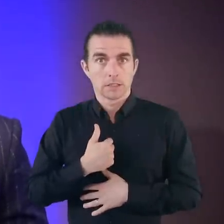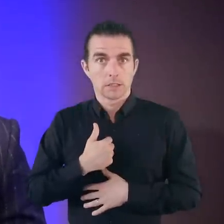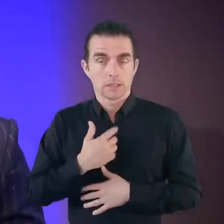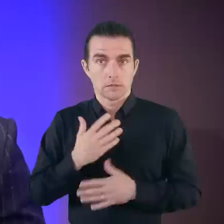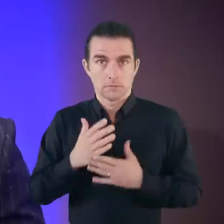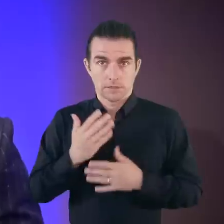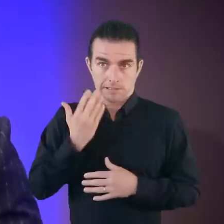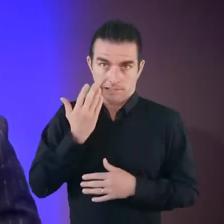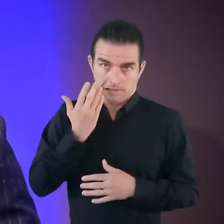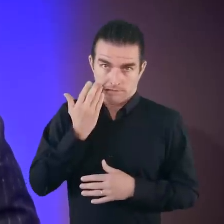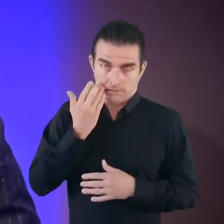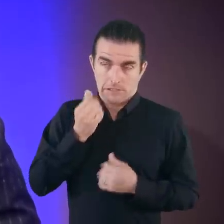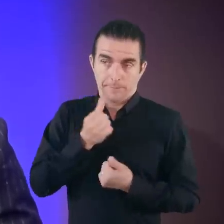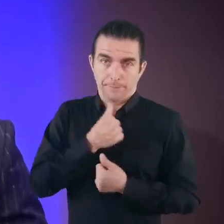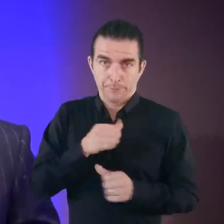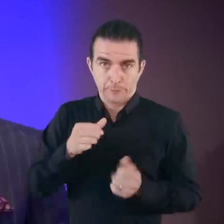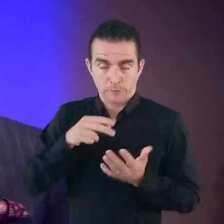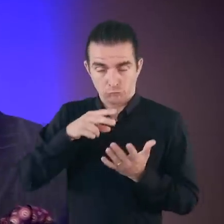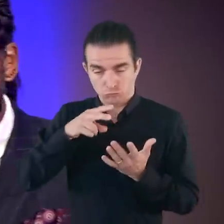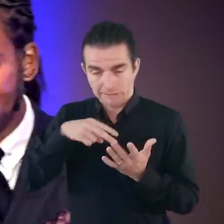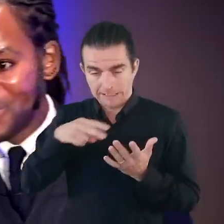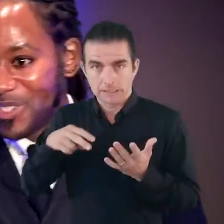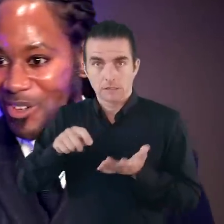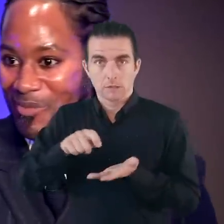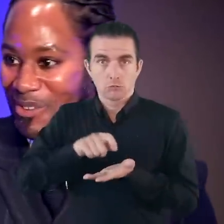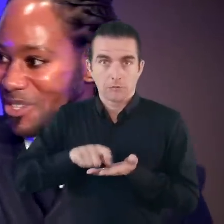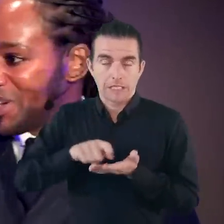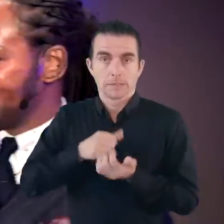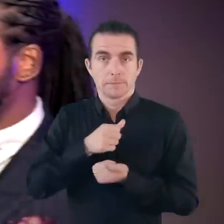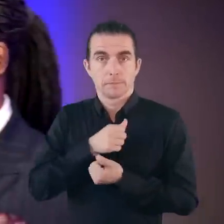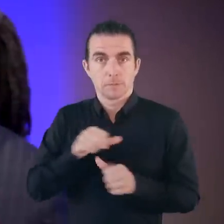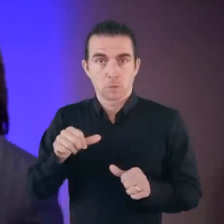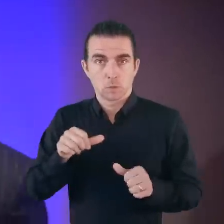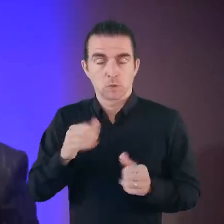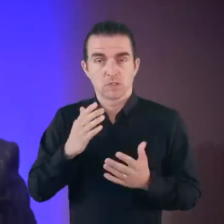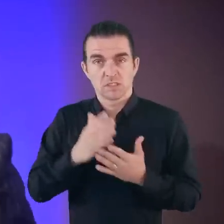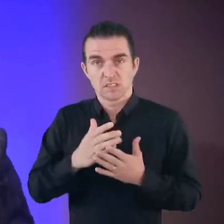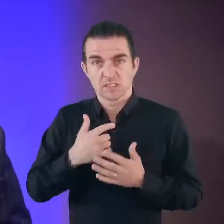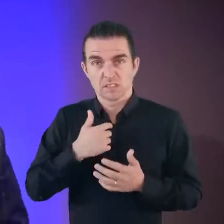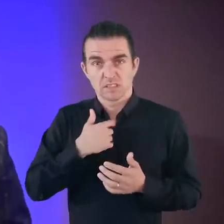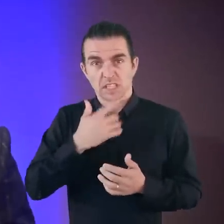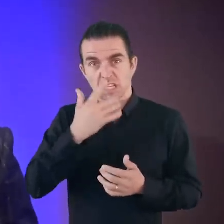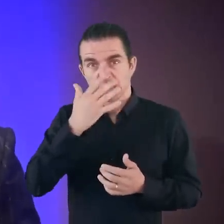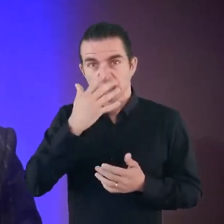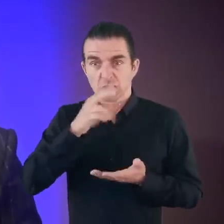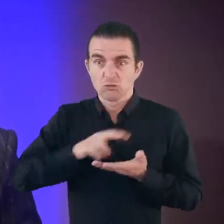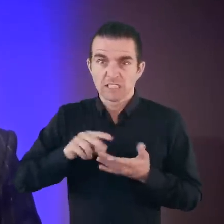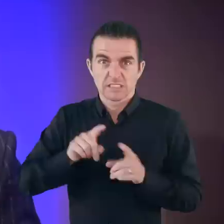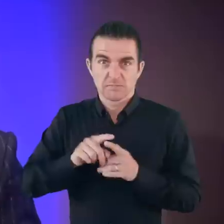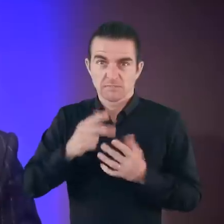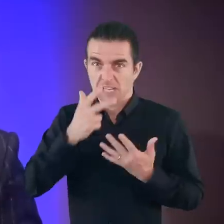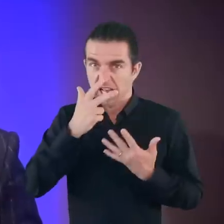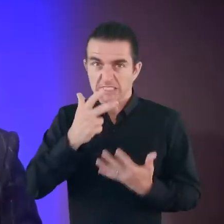except I've just learned to read and write so many respects the keys to the world, albeit with a reading age of an eight year old.